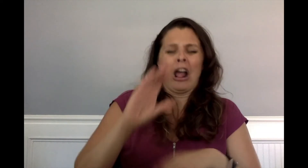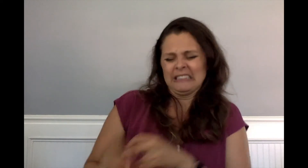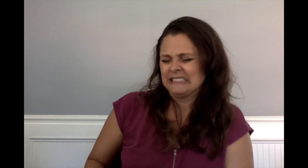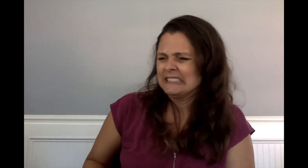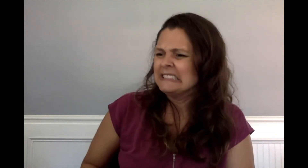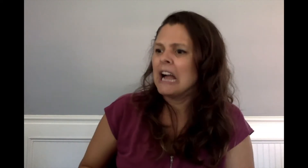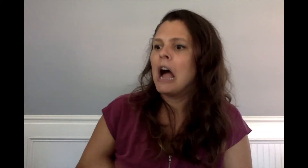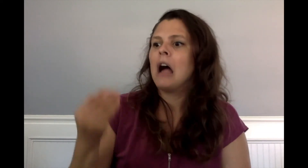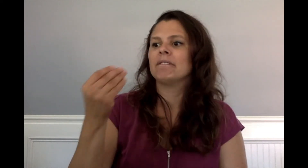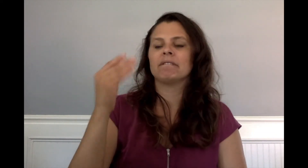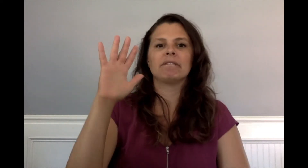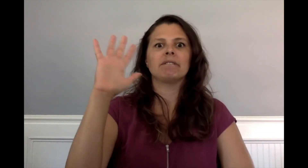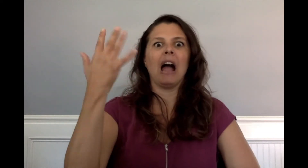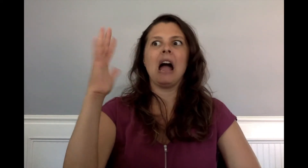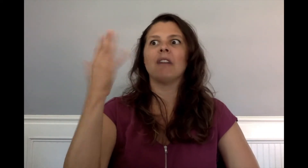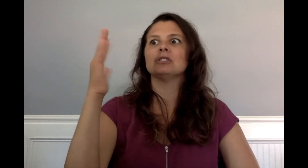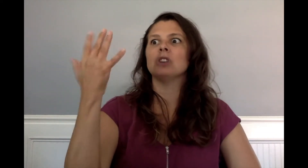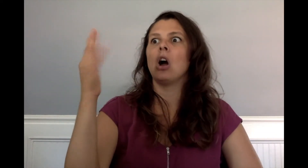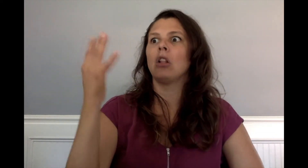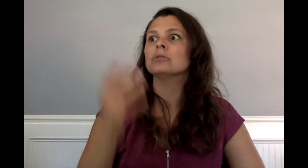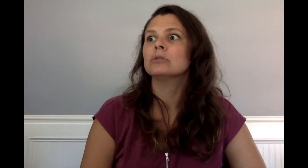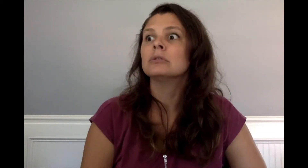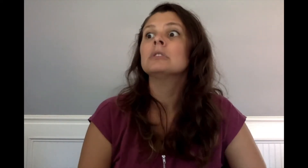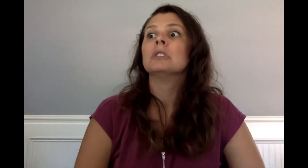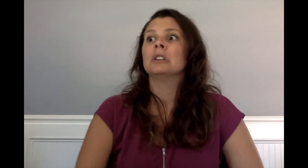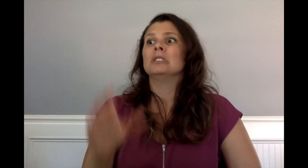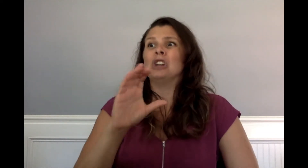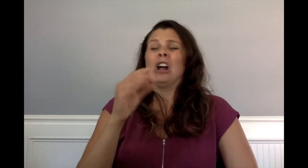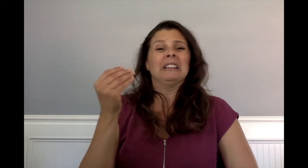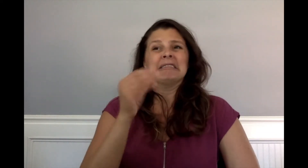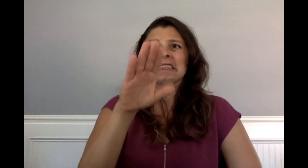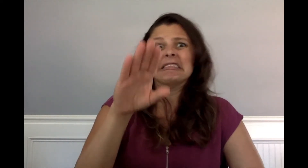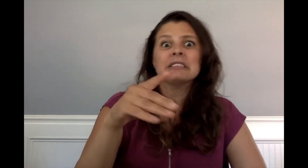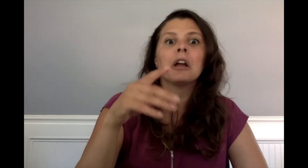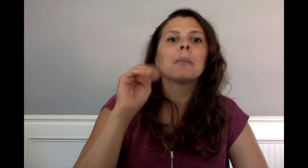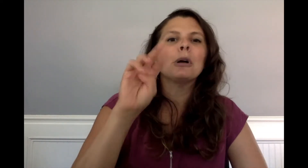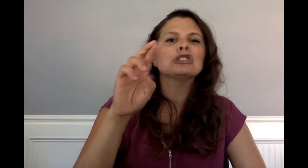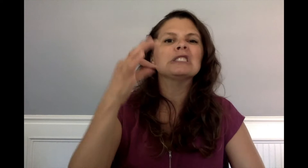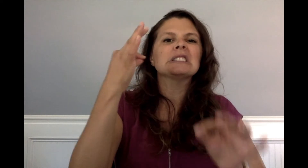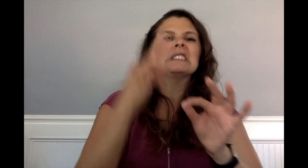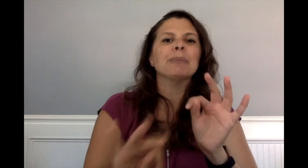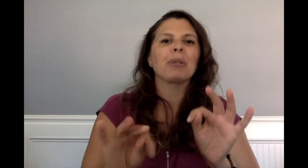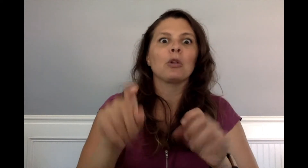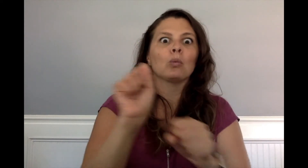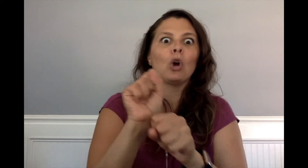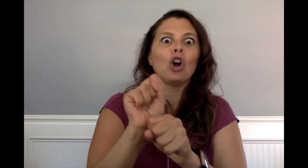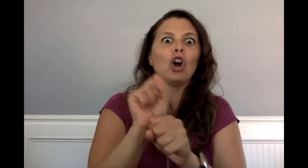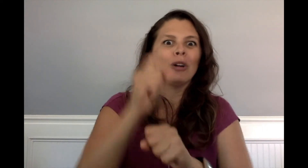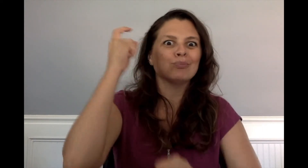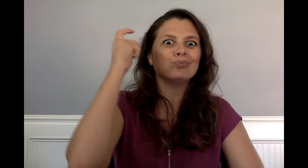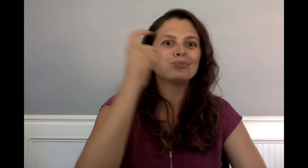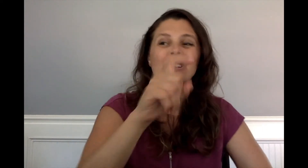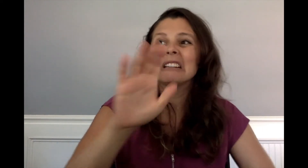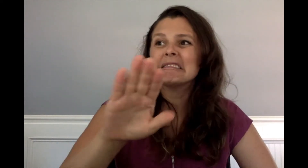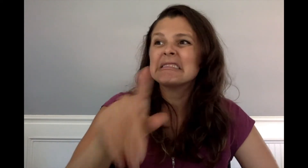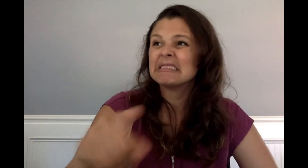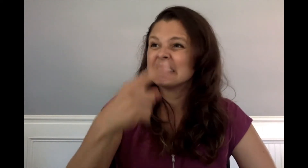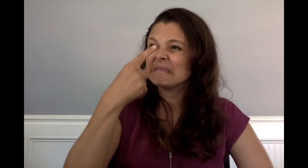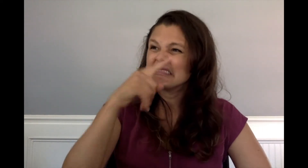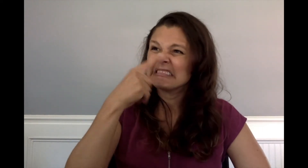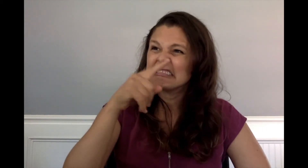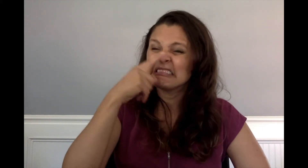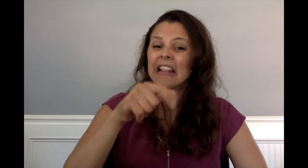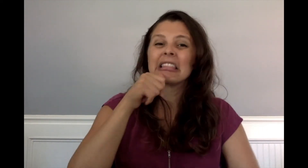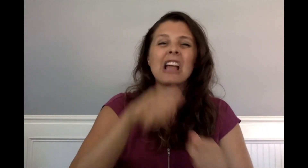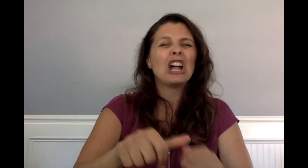Charlie handed Mr. Simple five dollars when